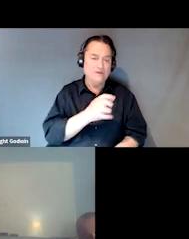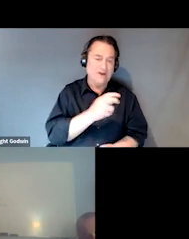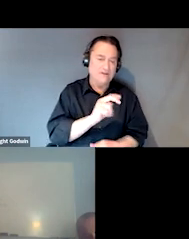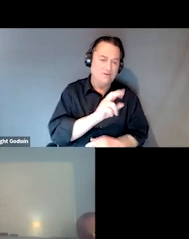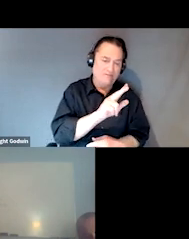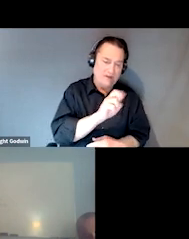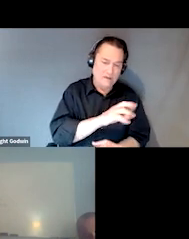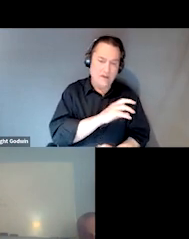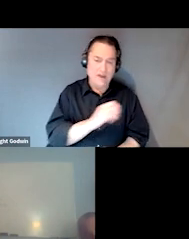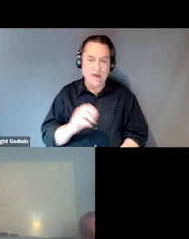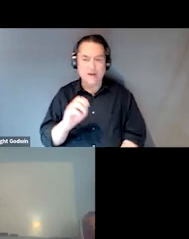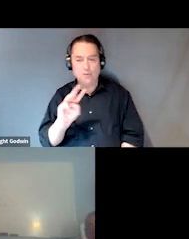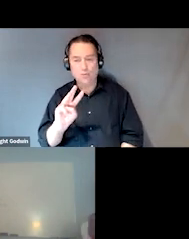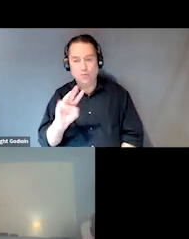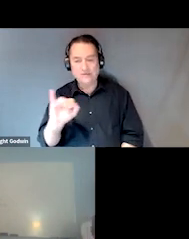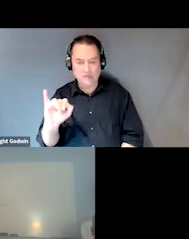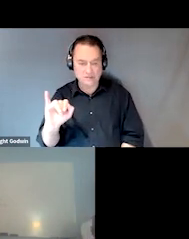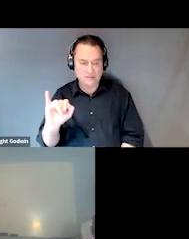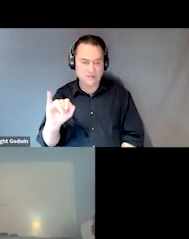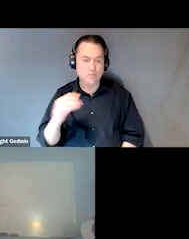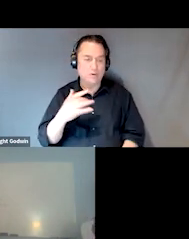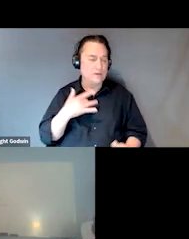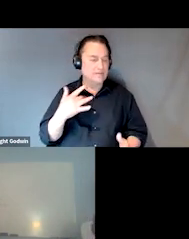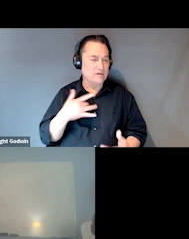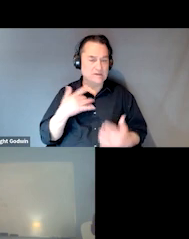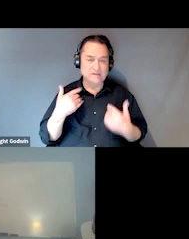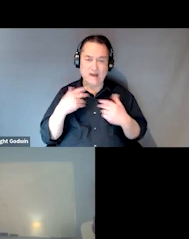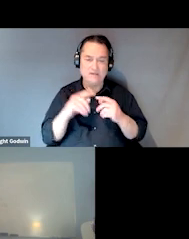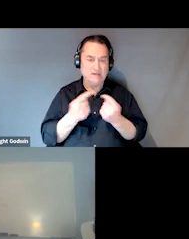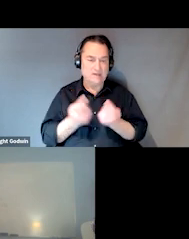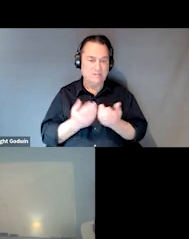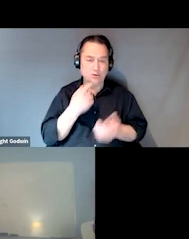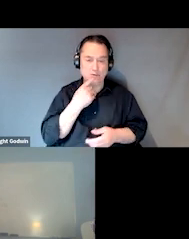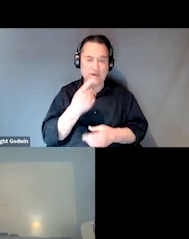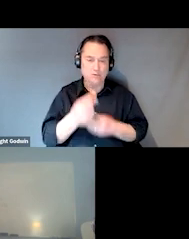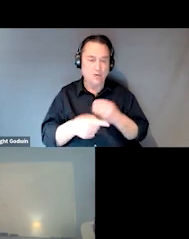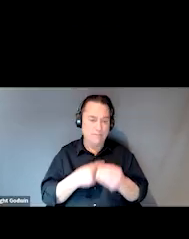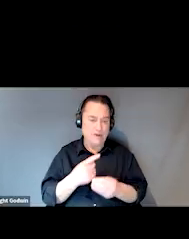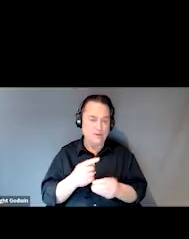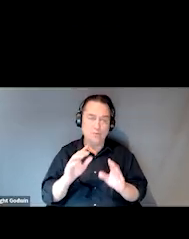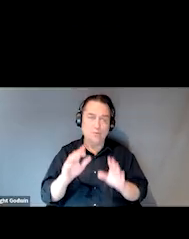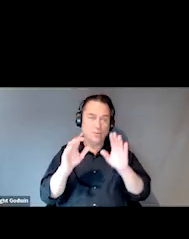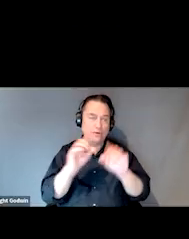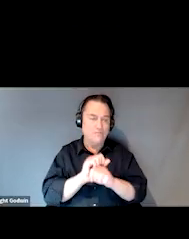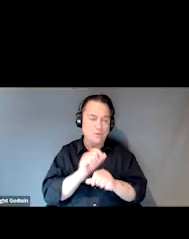And we're so excited to have this team here to tell you about the incredible work that they're doing.